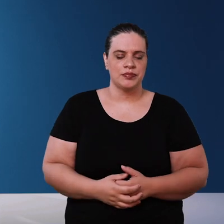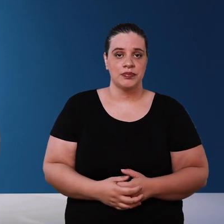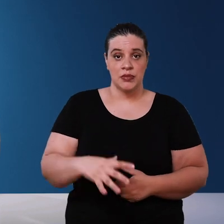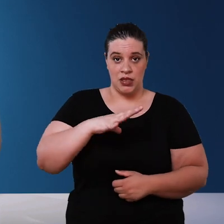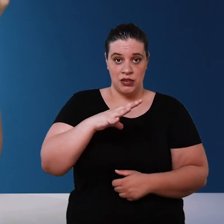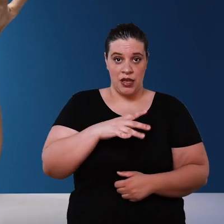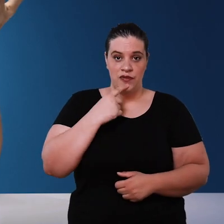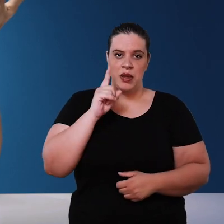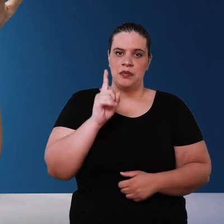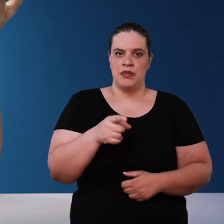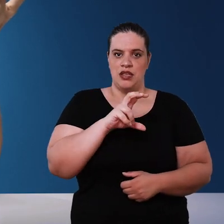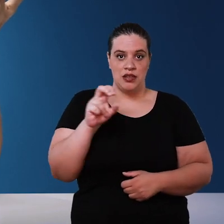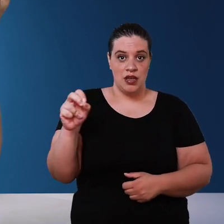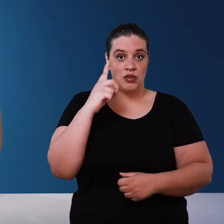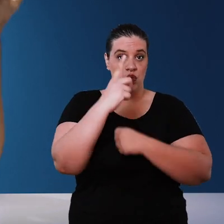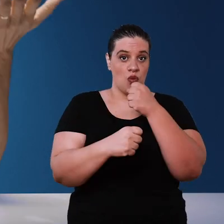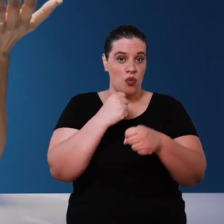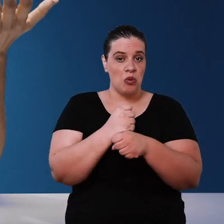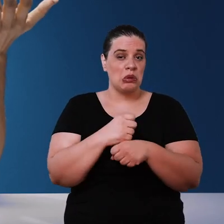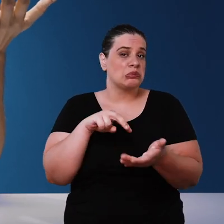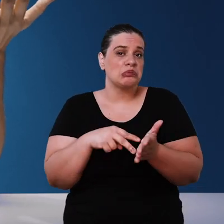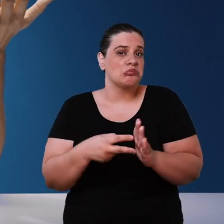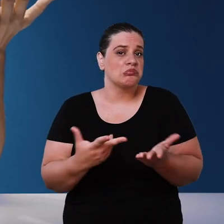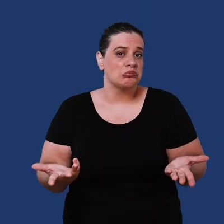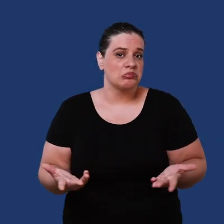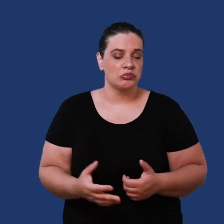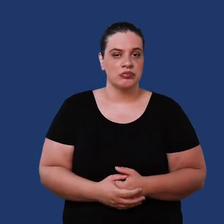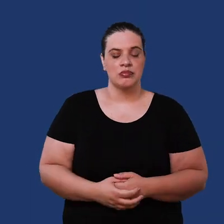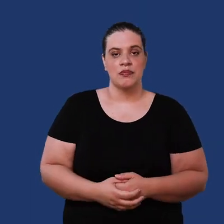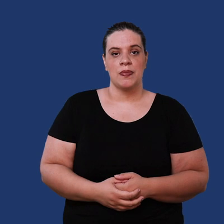that a city rains 1500 millimeters per year that means that